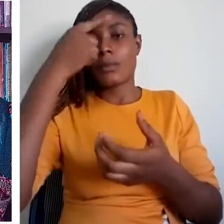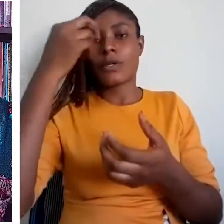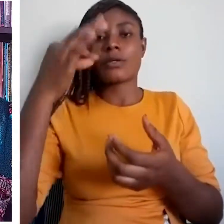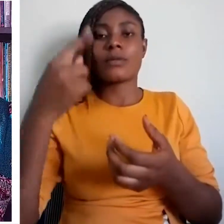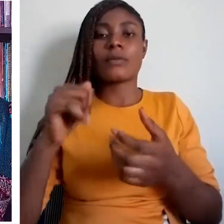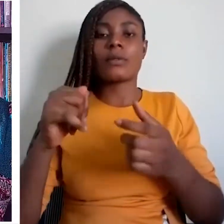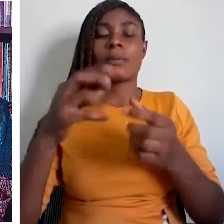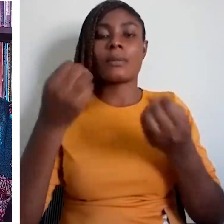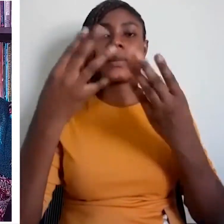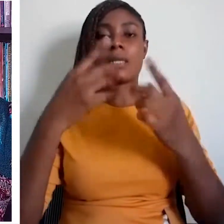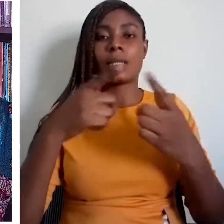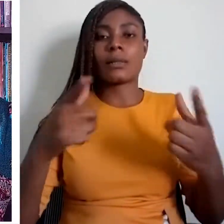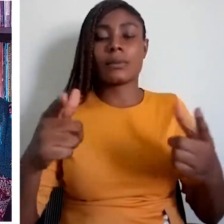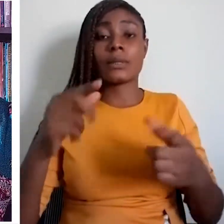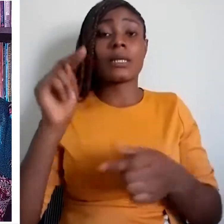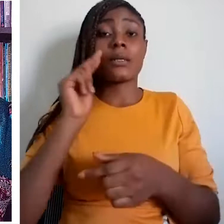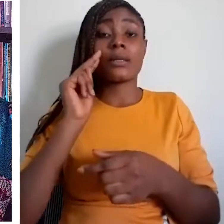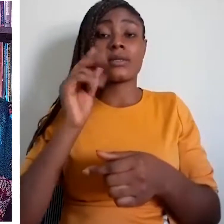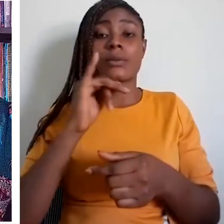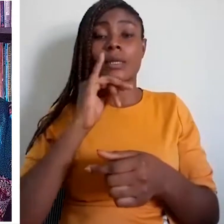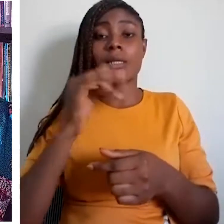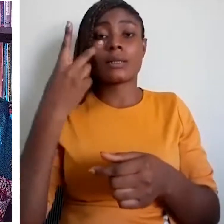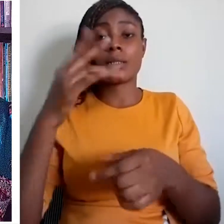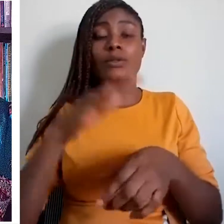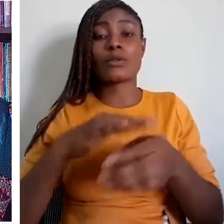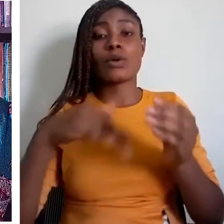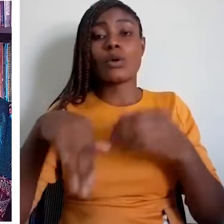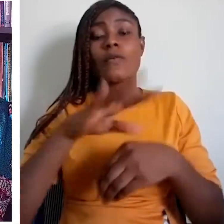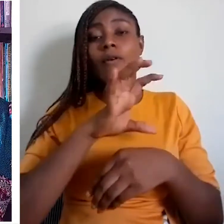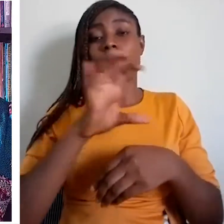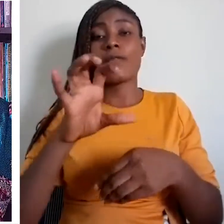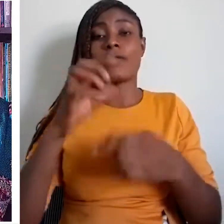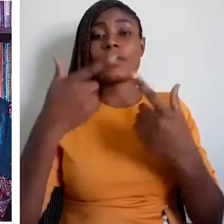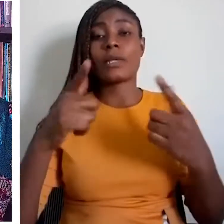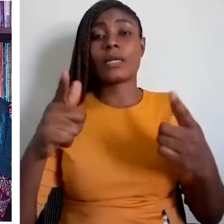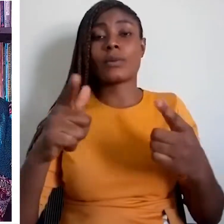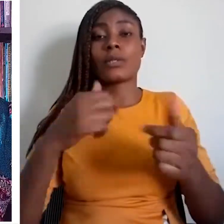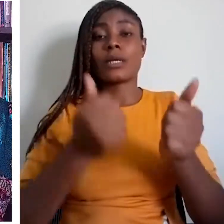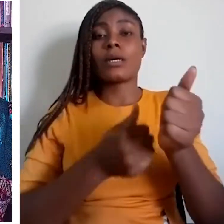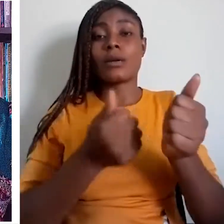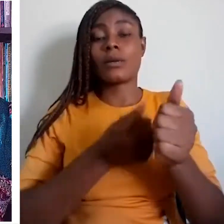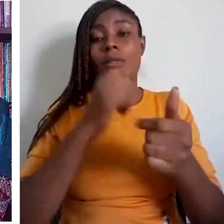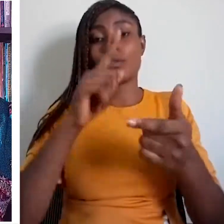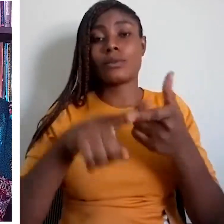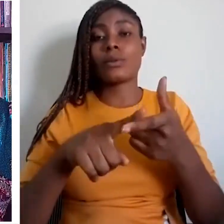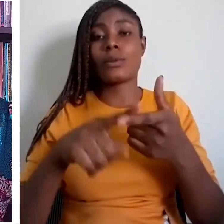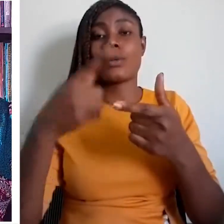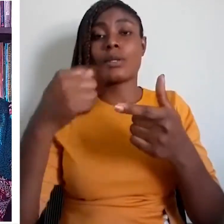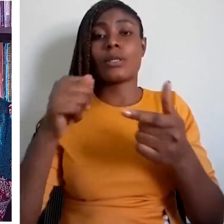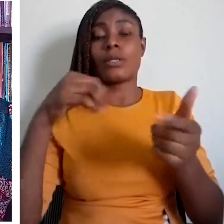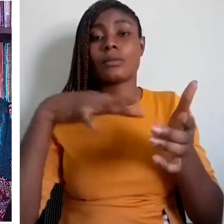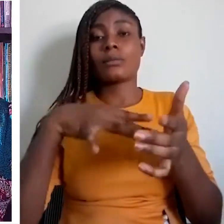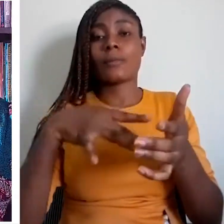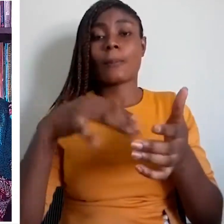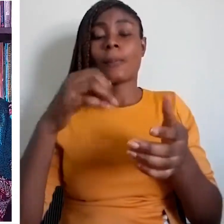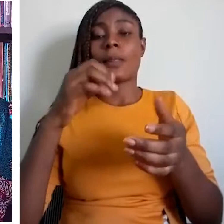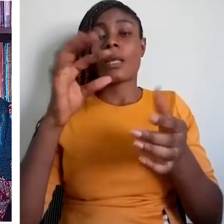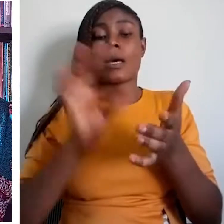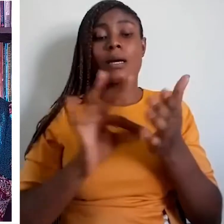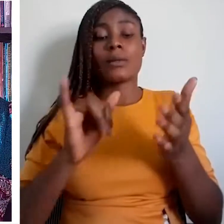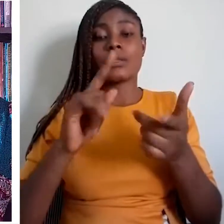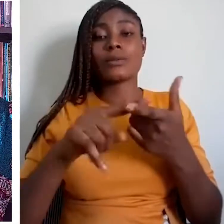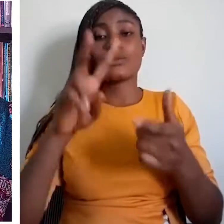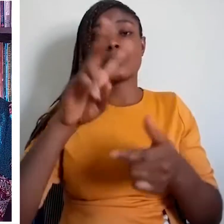and most children suffer from being taught in unfamiliar languages.